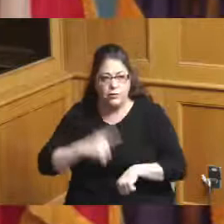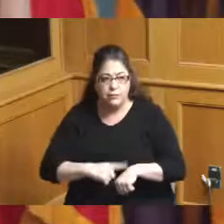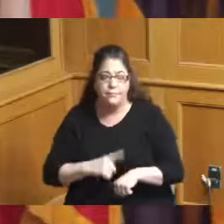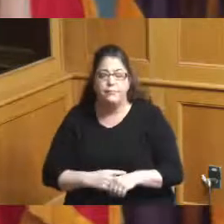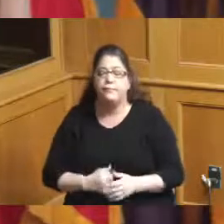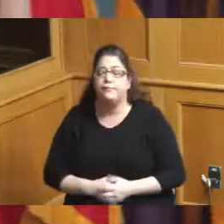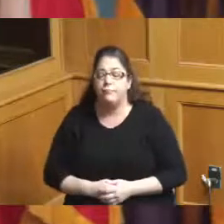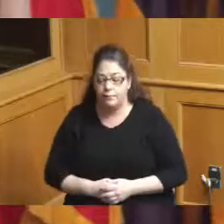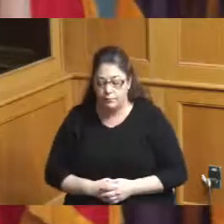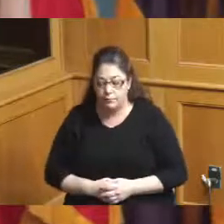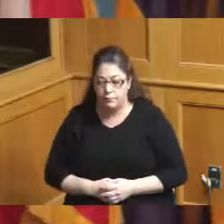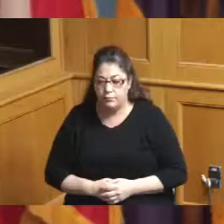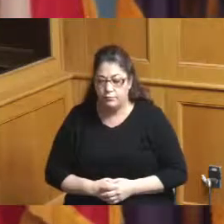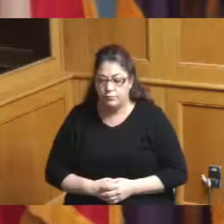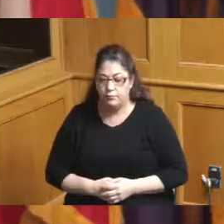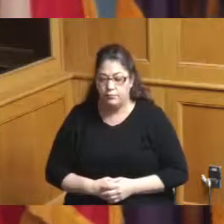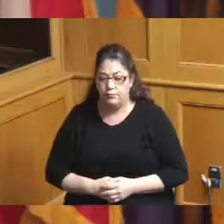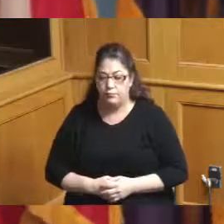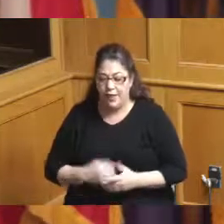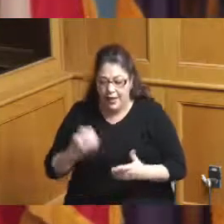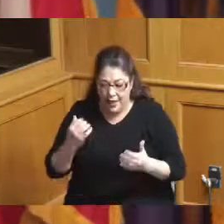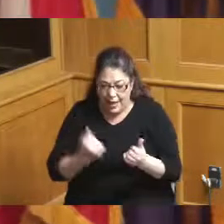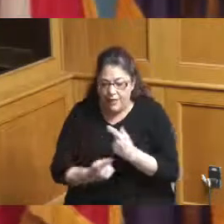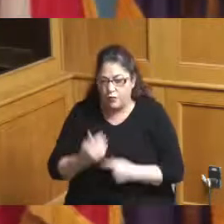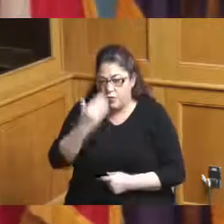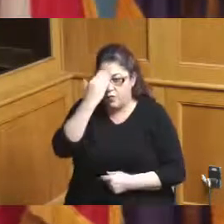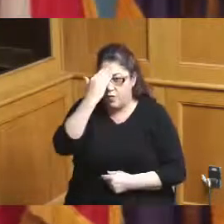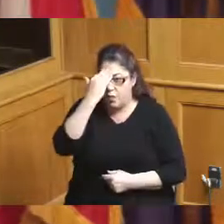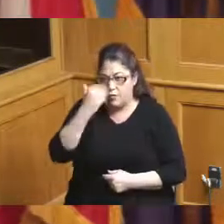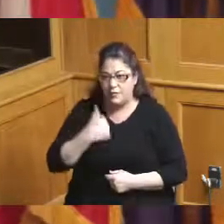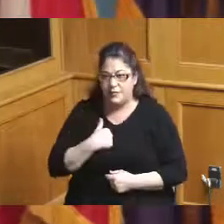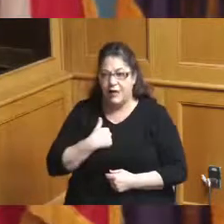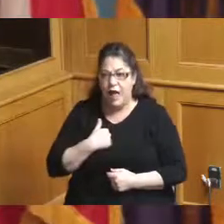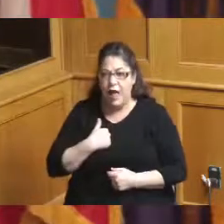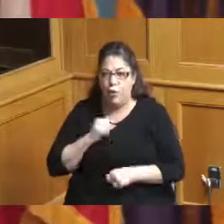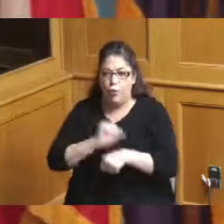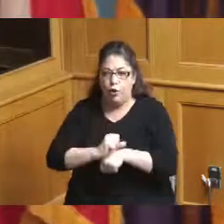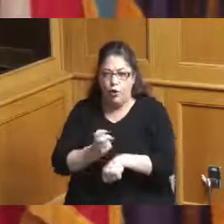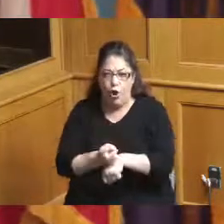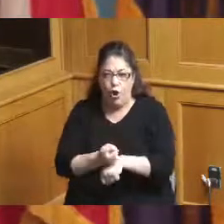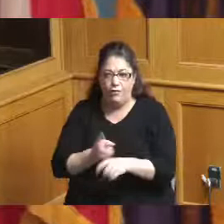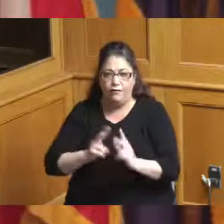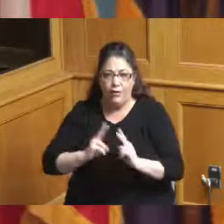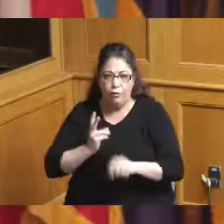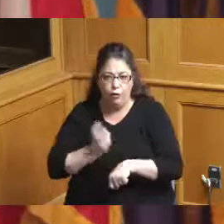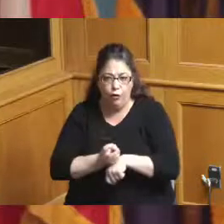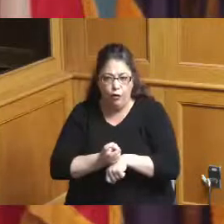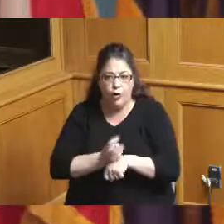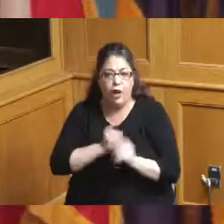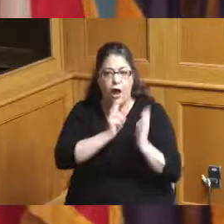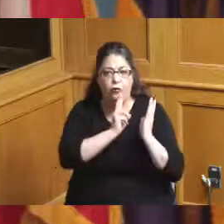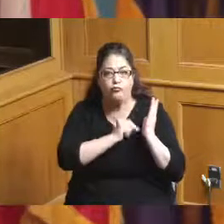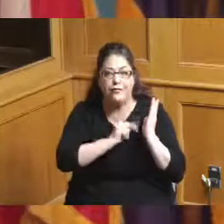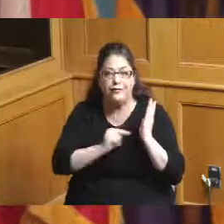very hard everybody knows that and I read a lot now we had multiple things that have been